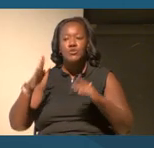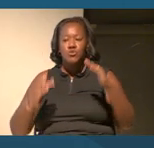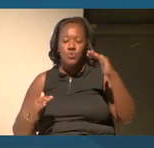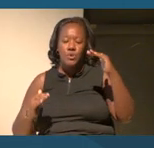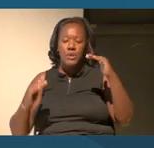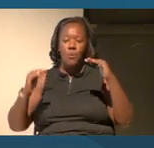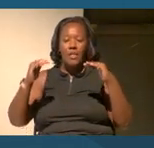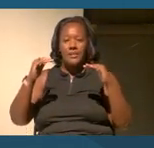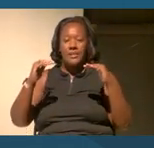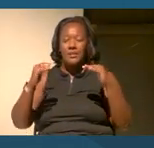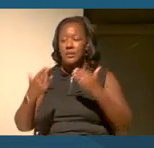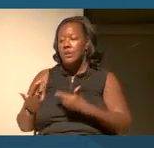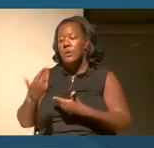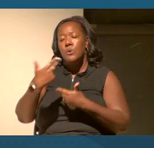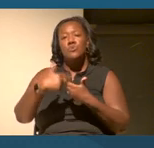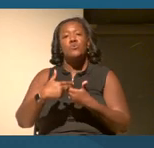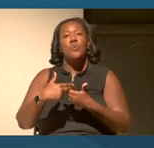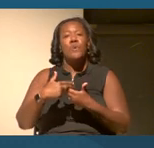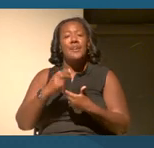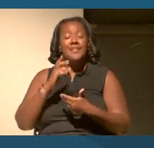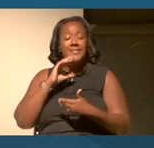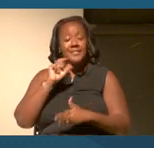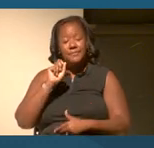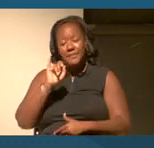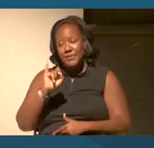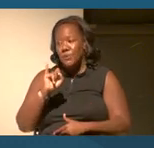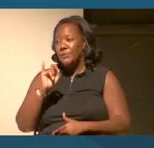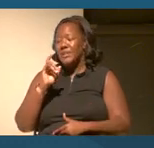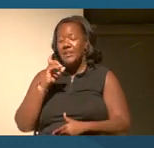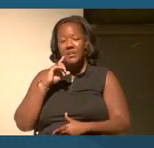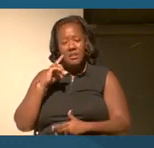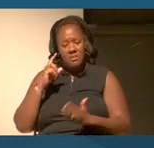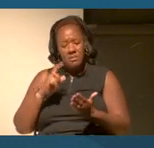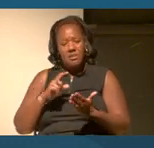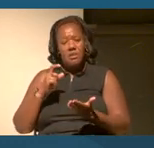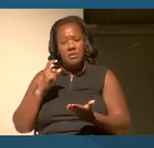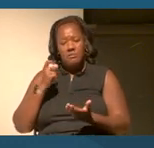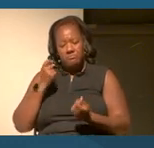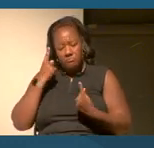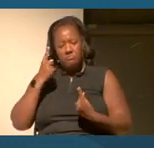Join the Smithsonian's oursharedfuture reckoning with our racial past to better understand